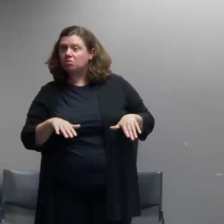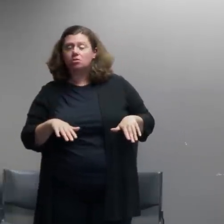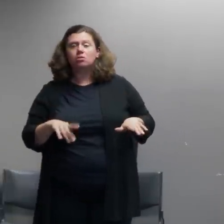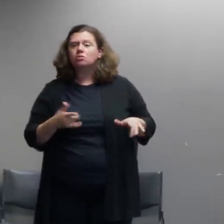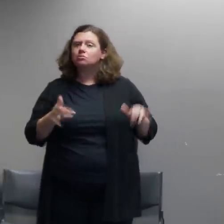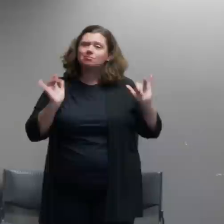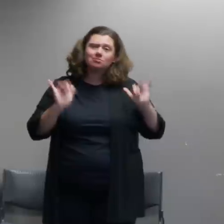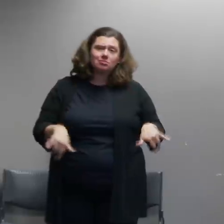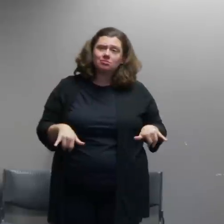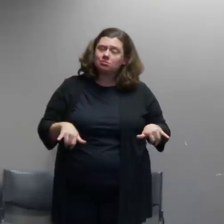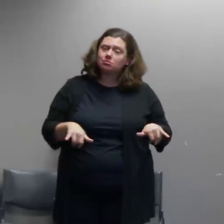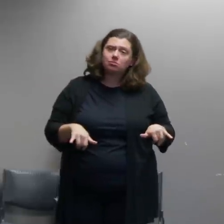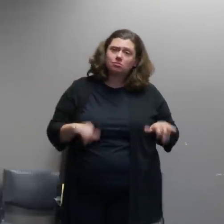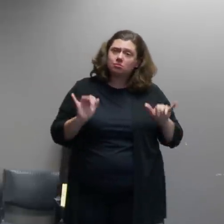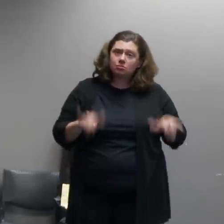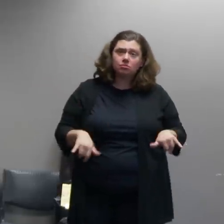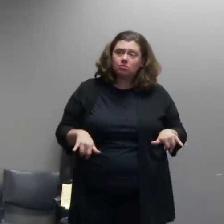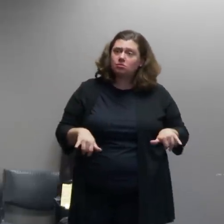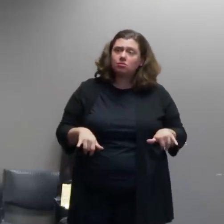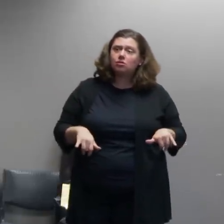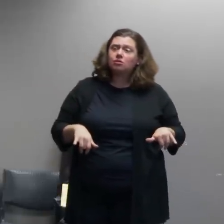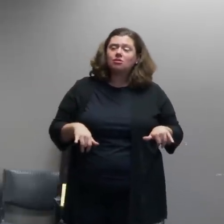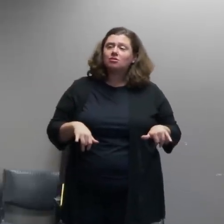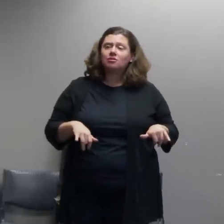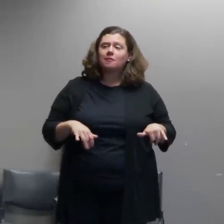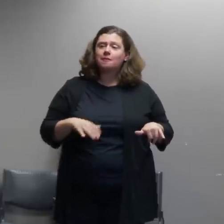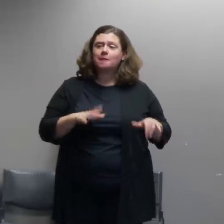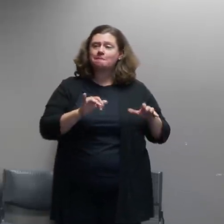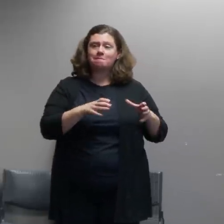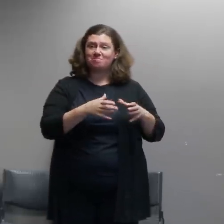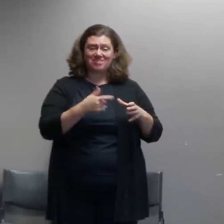developing around that fence that didn't work that actually resulted